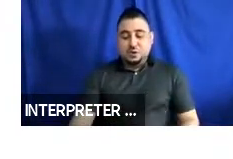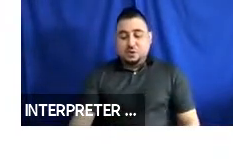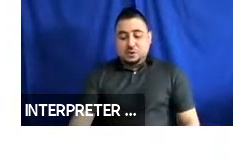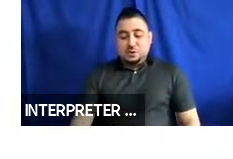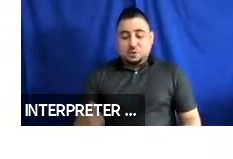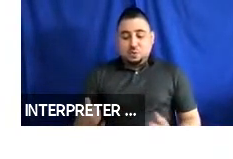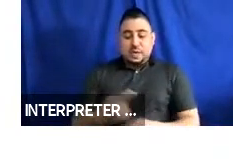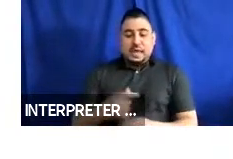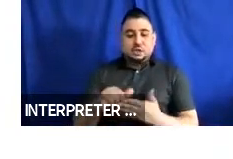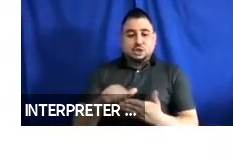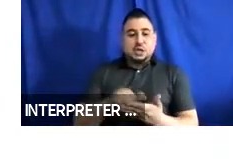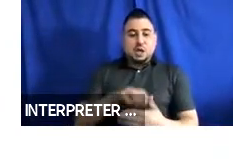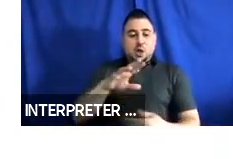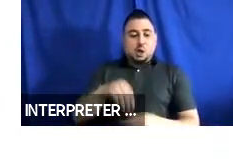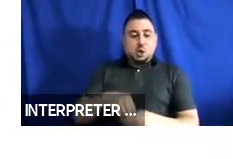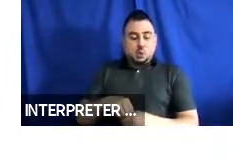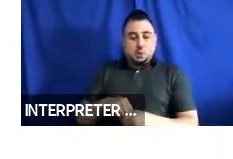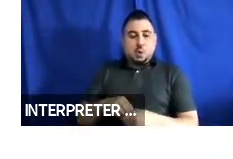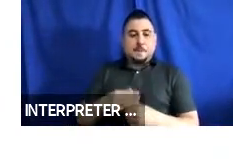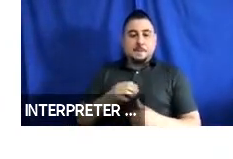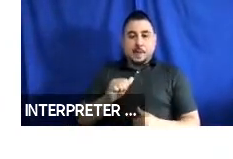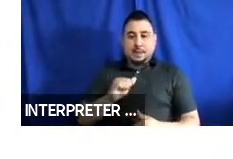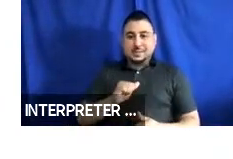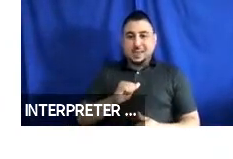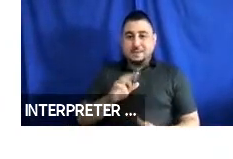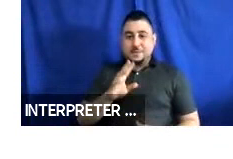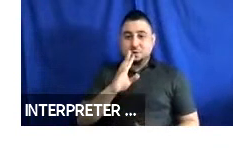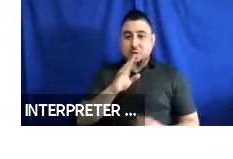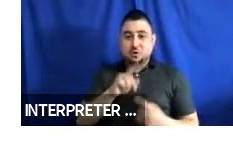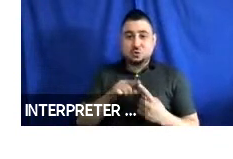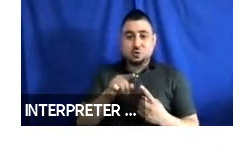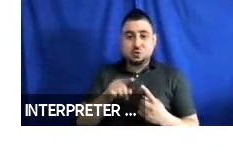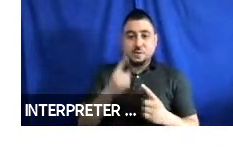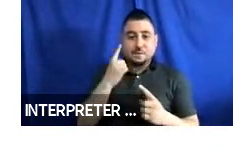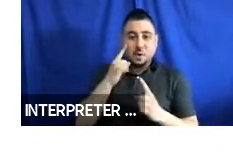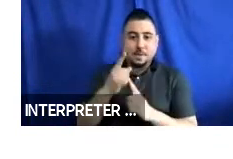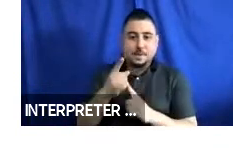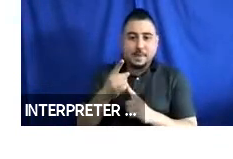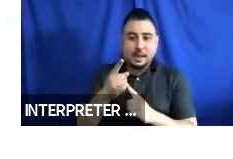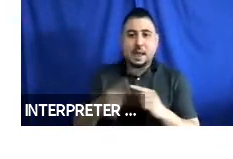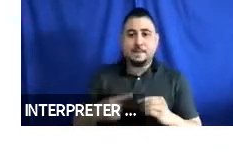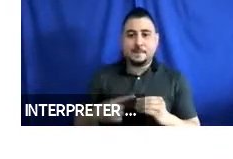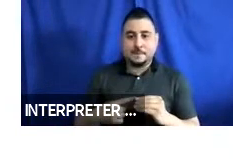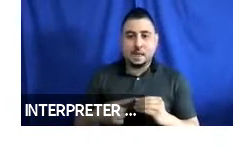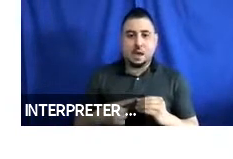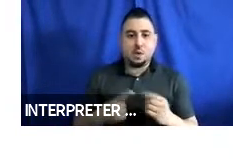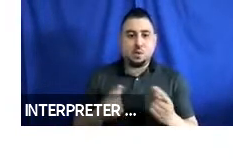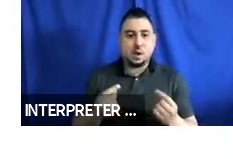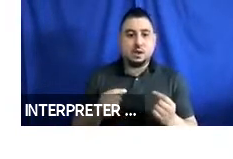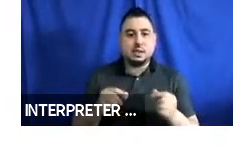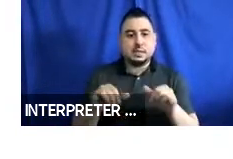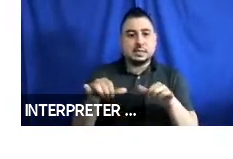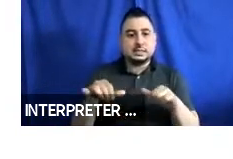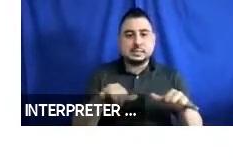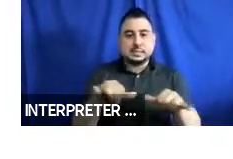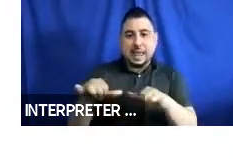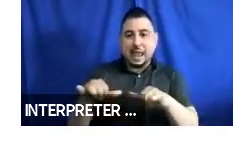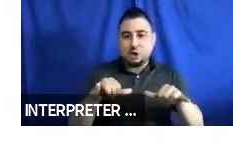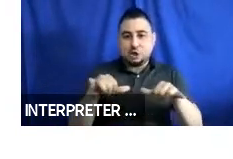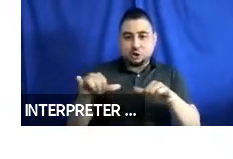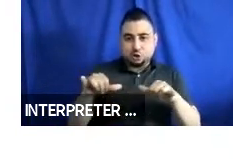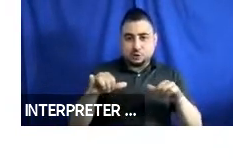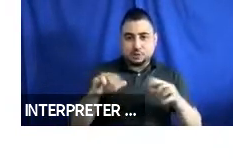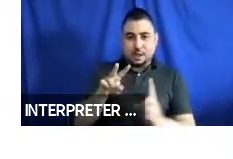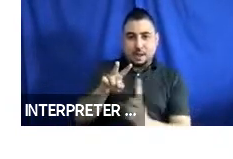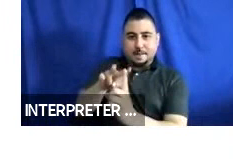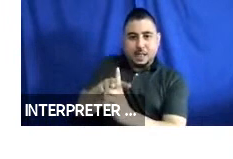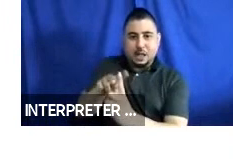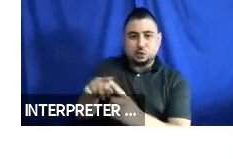myself speaking to you for a minute about some of the standards that apply to vehicles